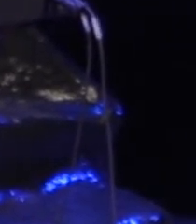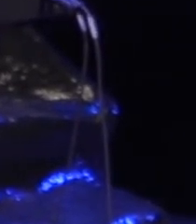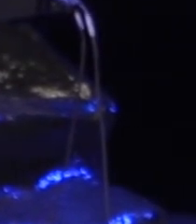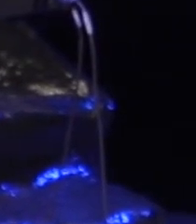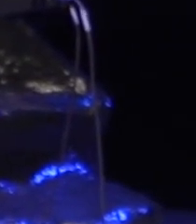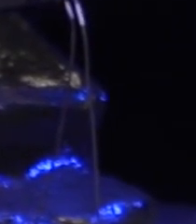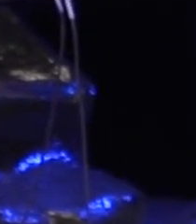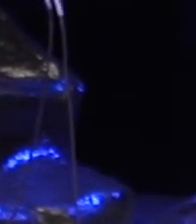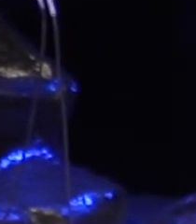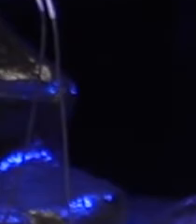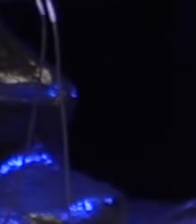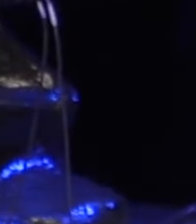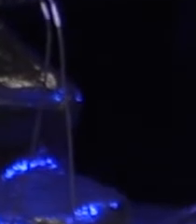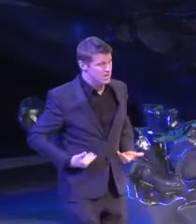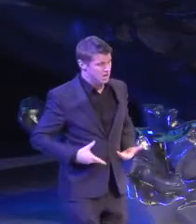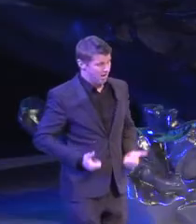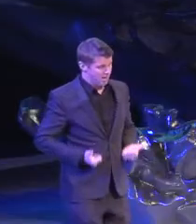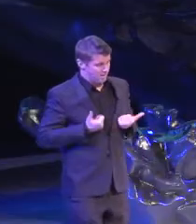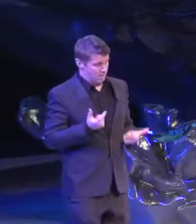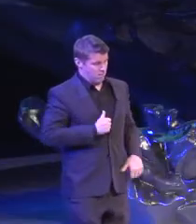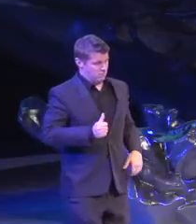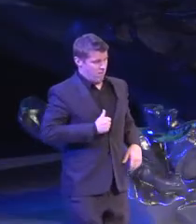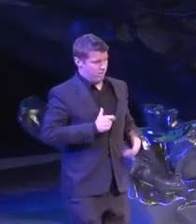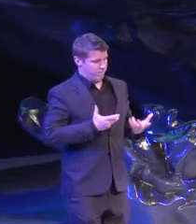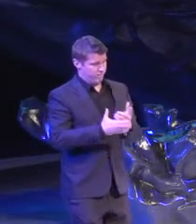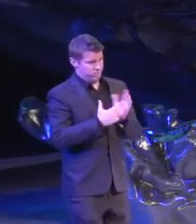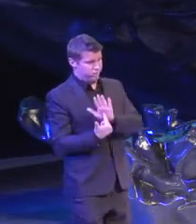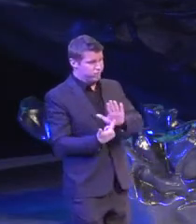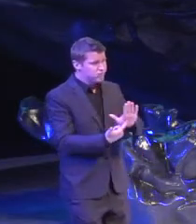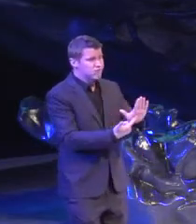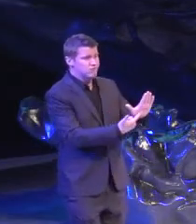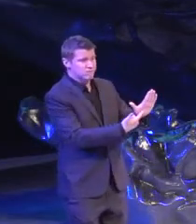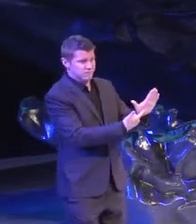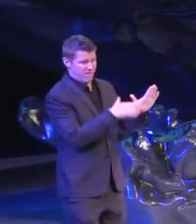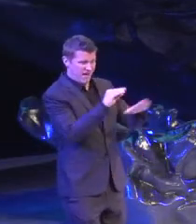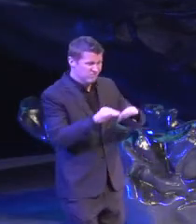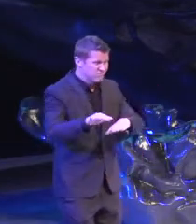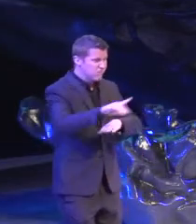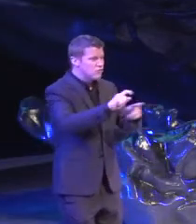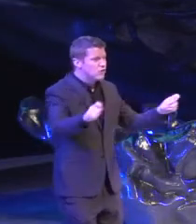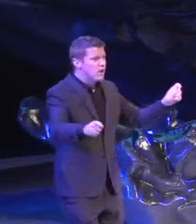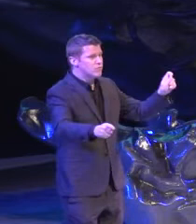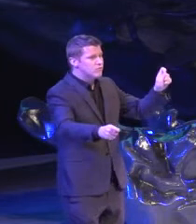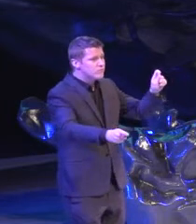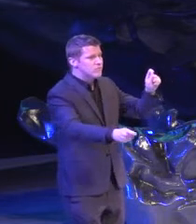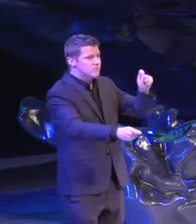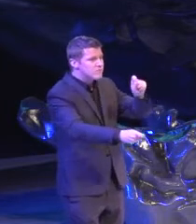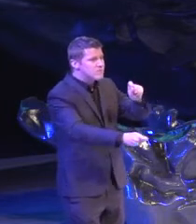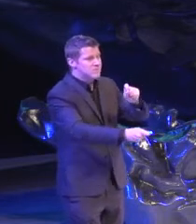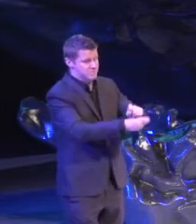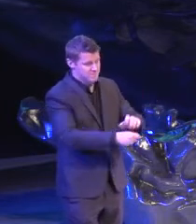We being we is revolutionary